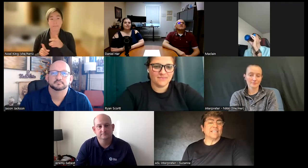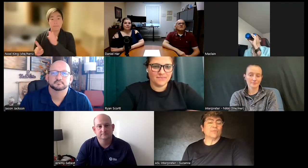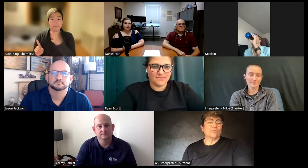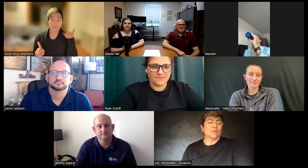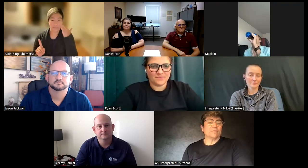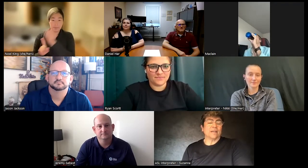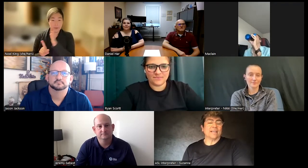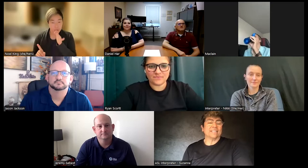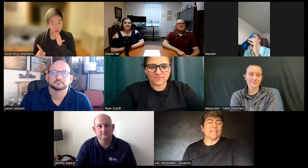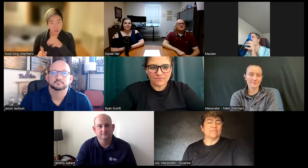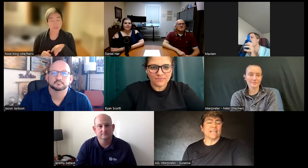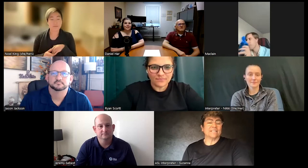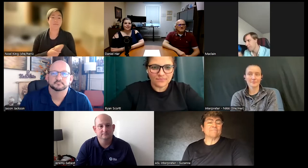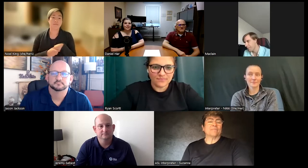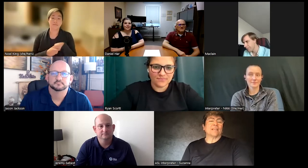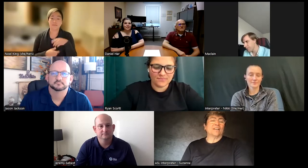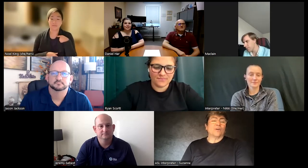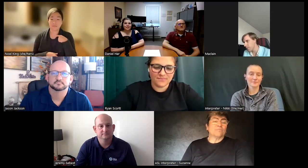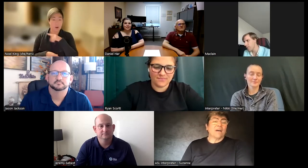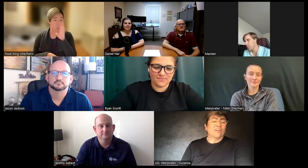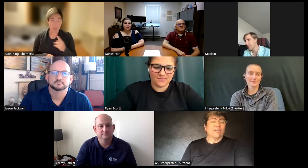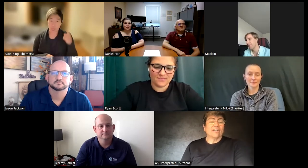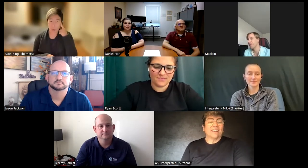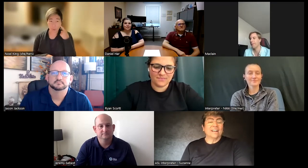we grew up in the same state I know her mother